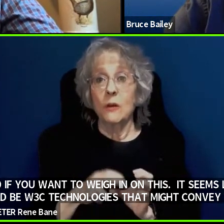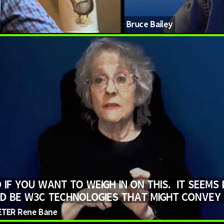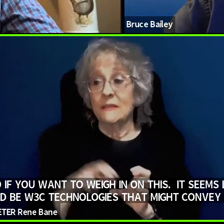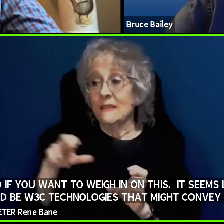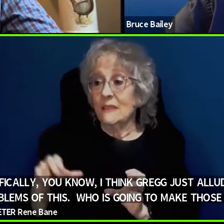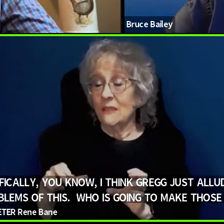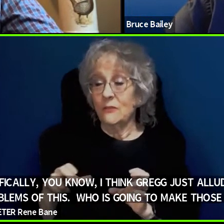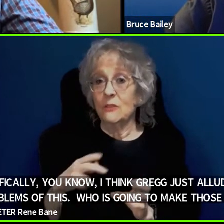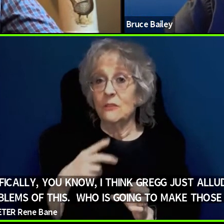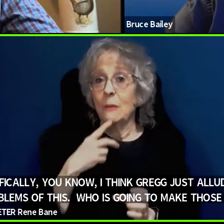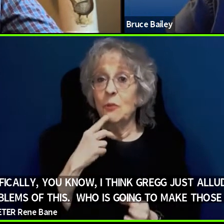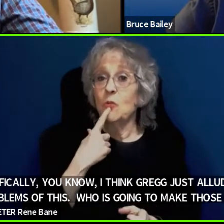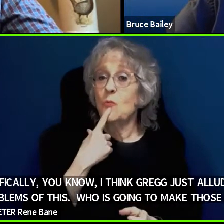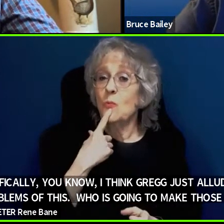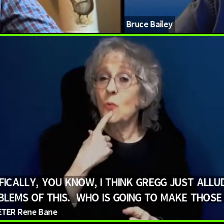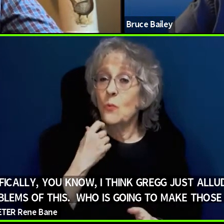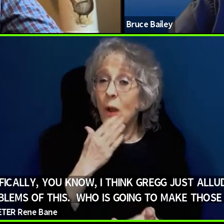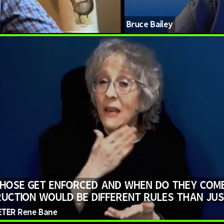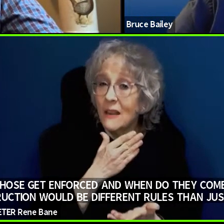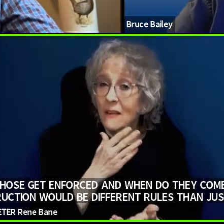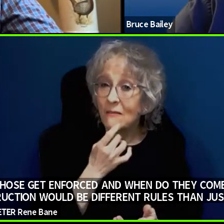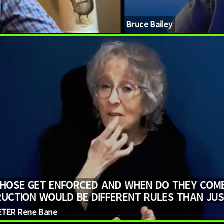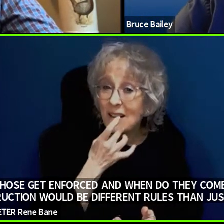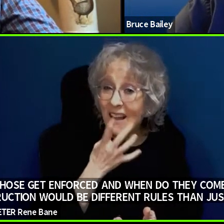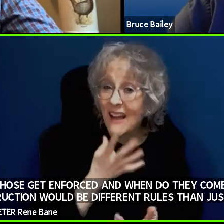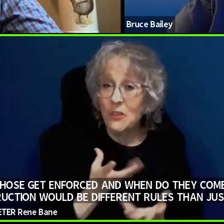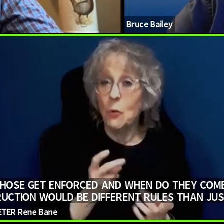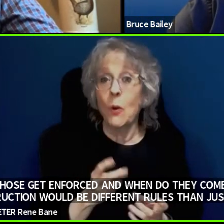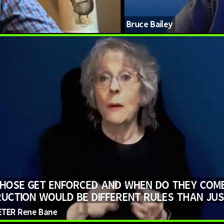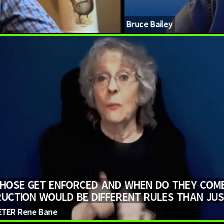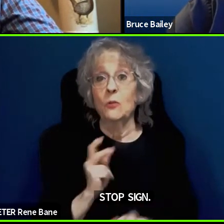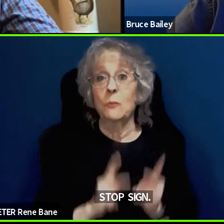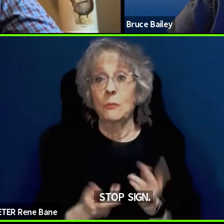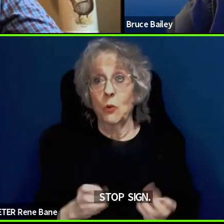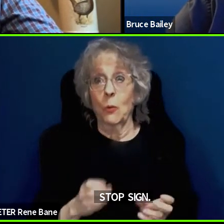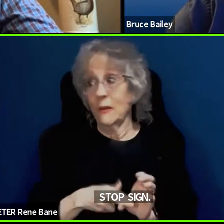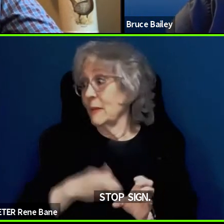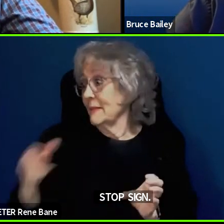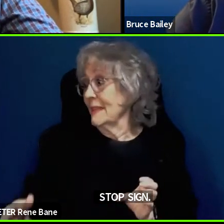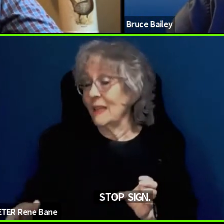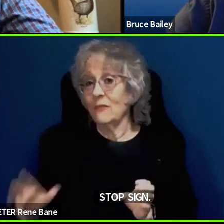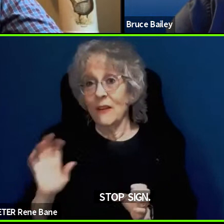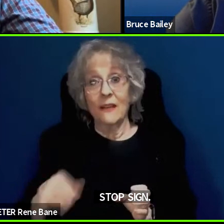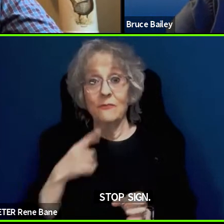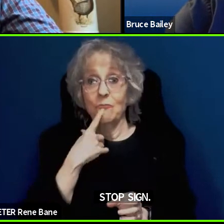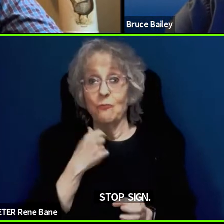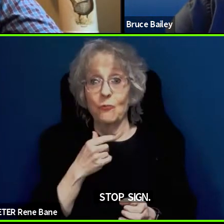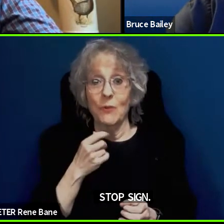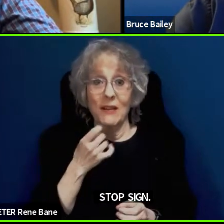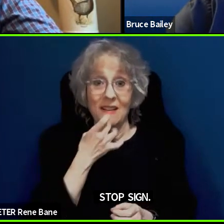light. So what are some of the, what are going -- what will we see as some of the